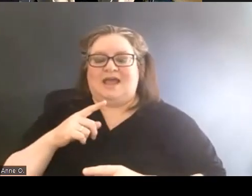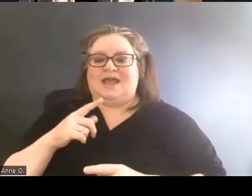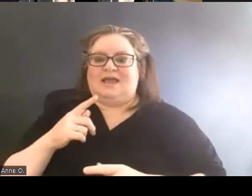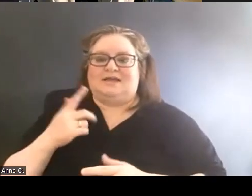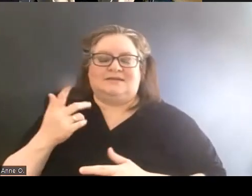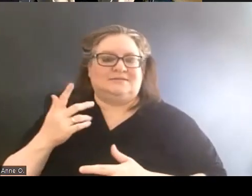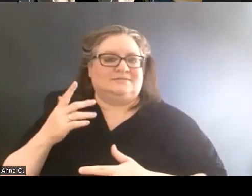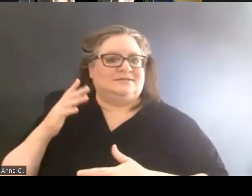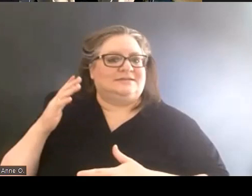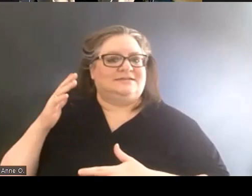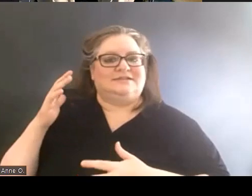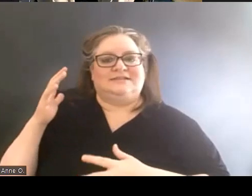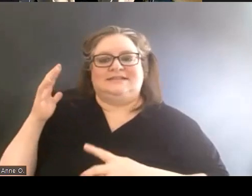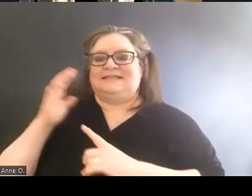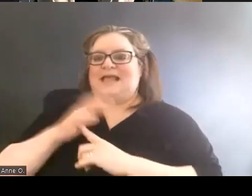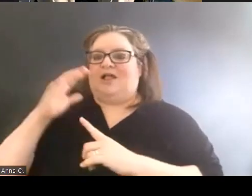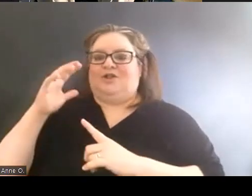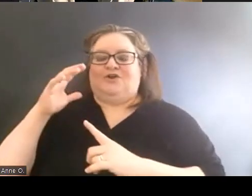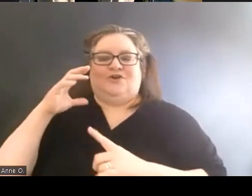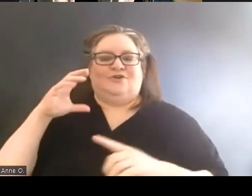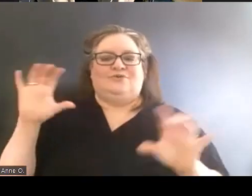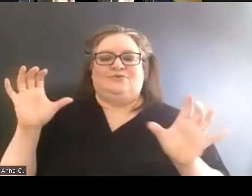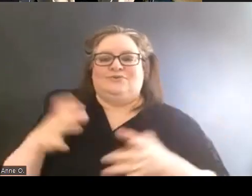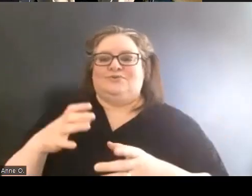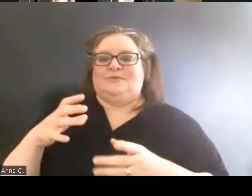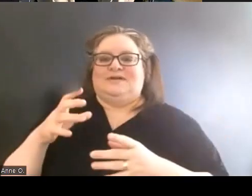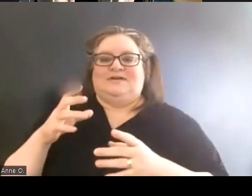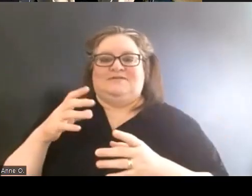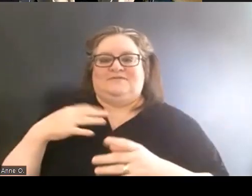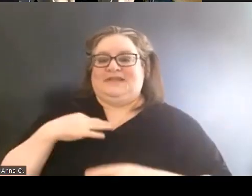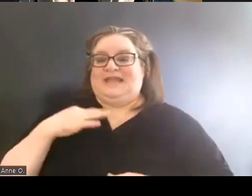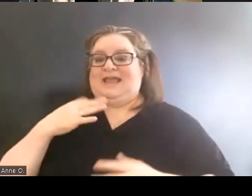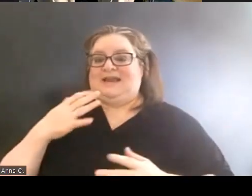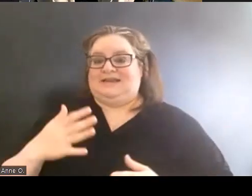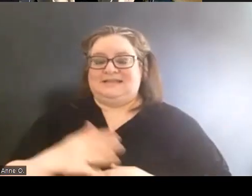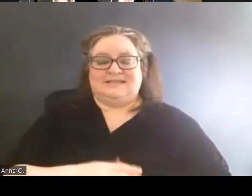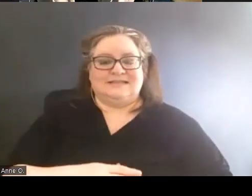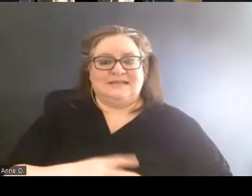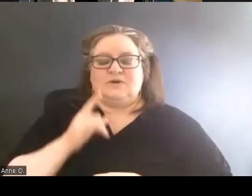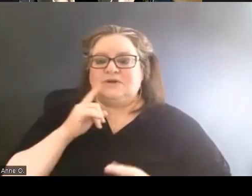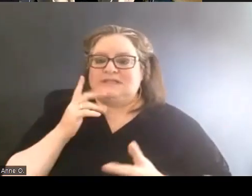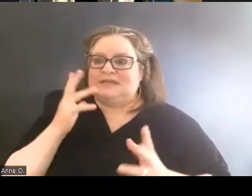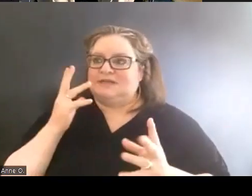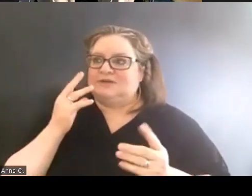It was an incredible group of people